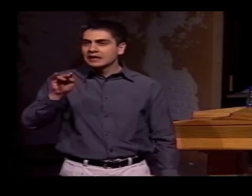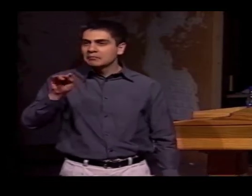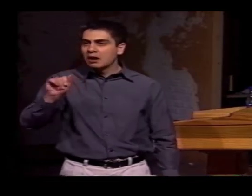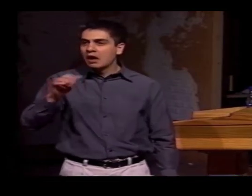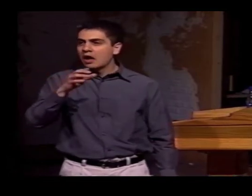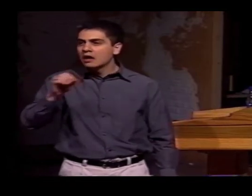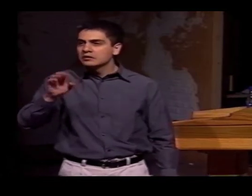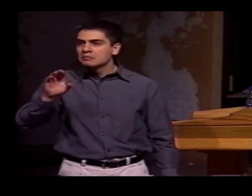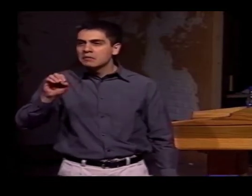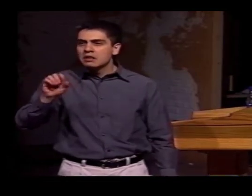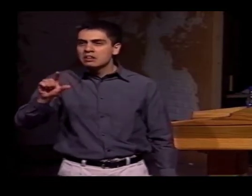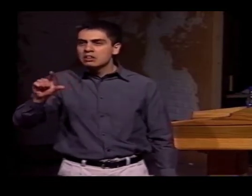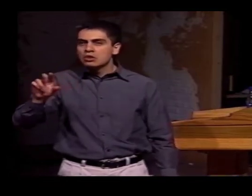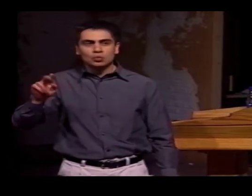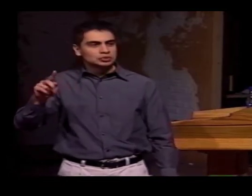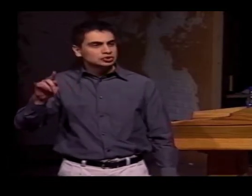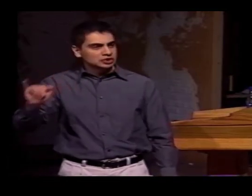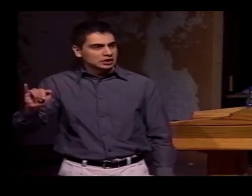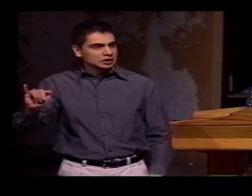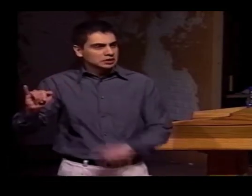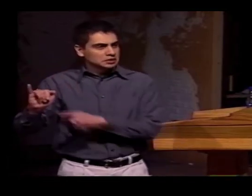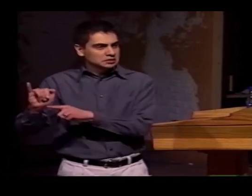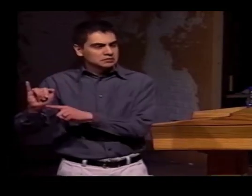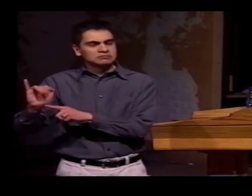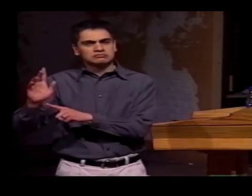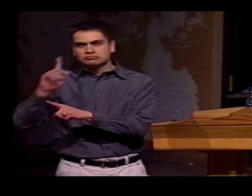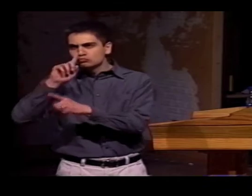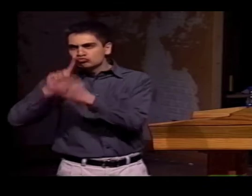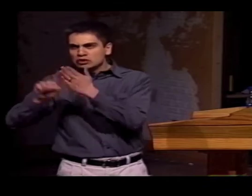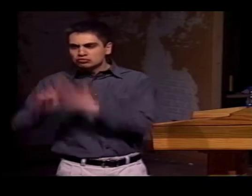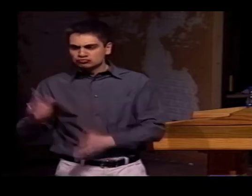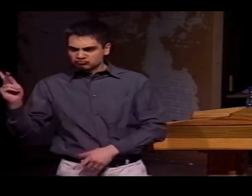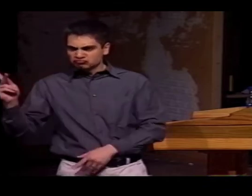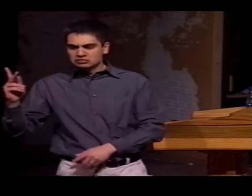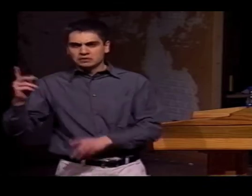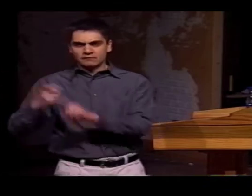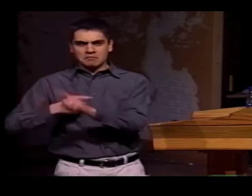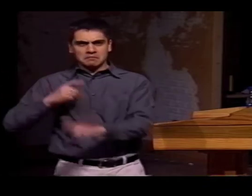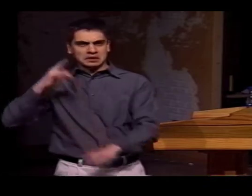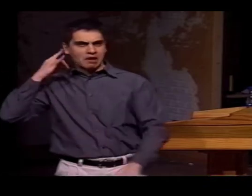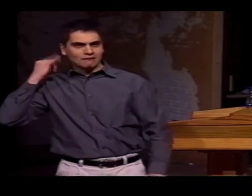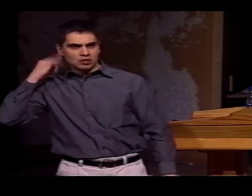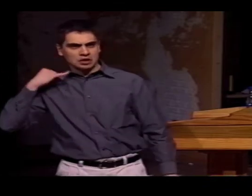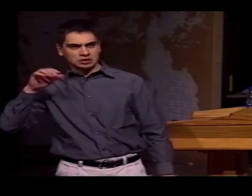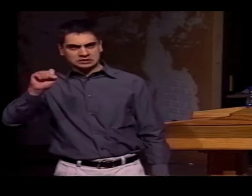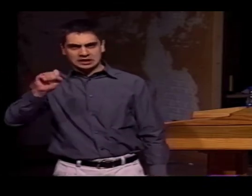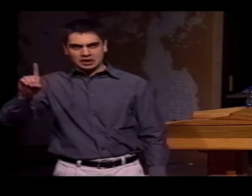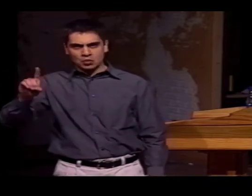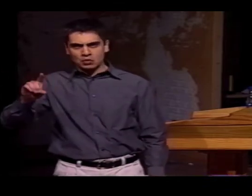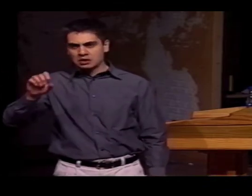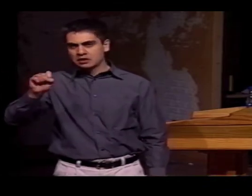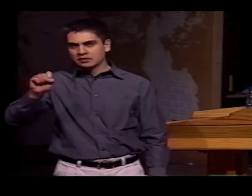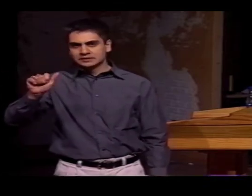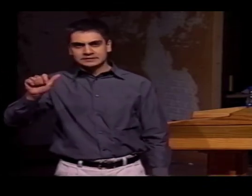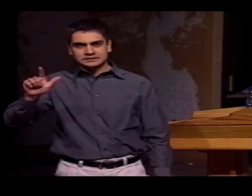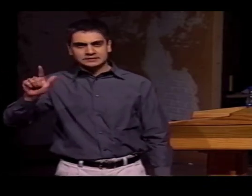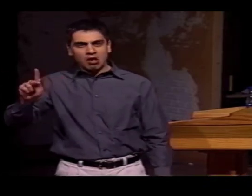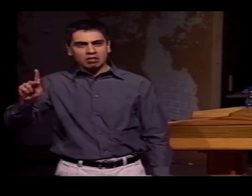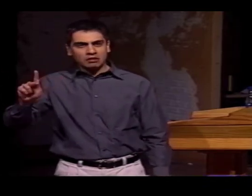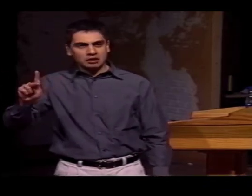FROM KLIMA AND BELLUGI, TWO RESEARCHERS FROM CALIFORNIA